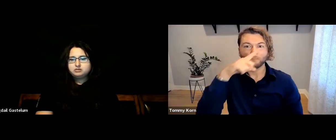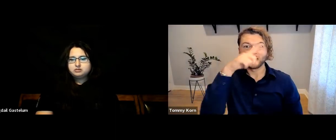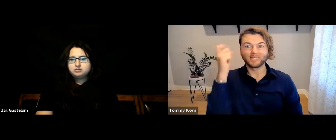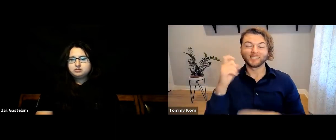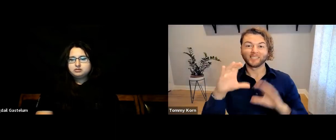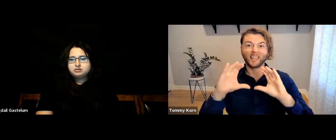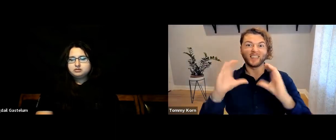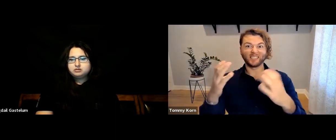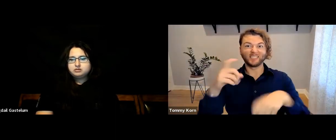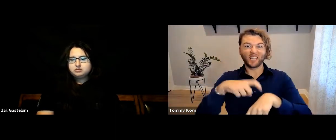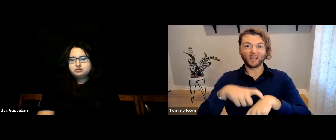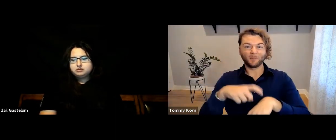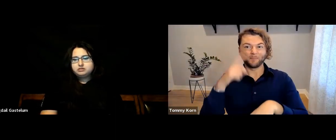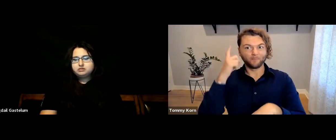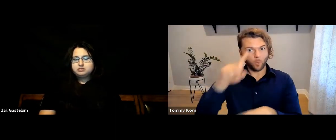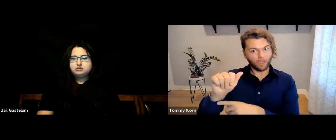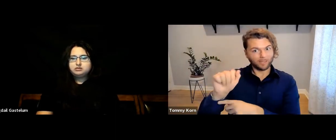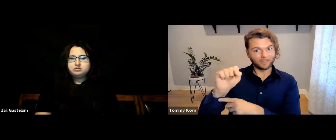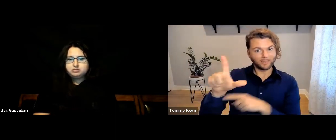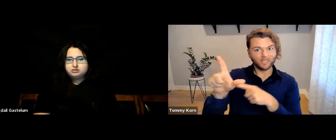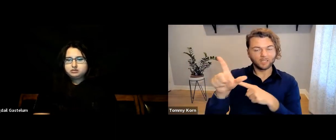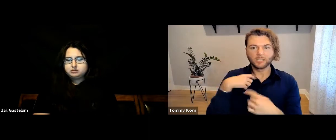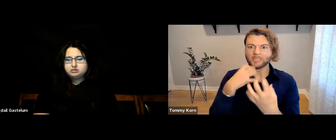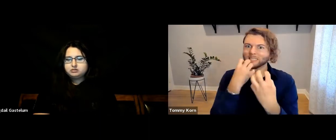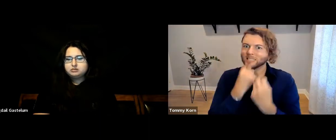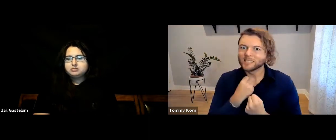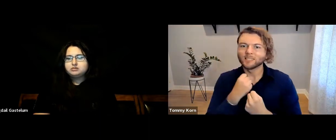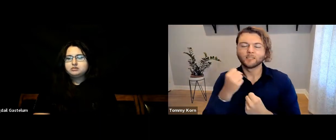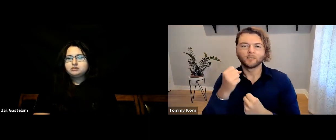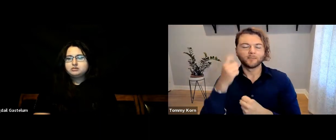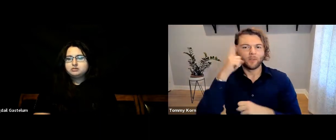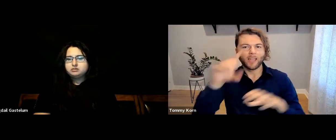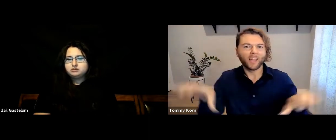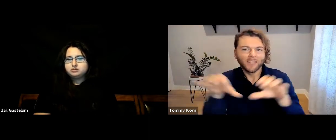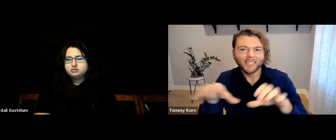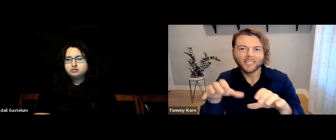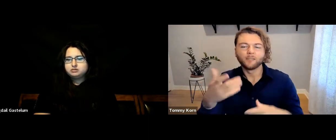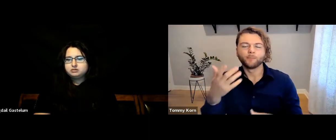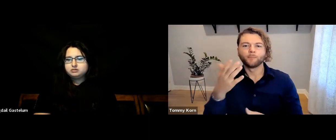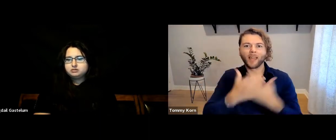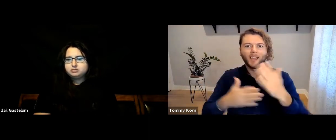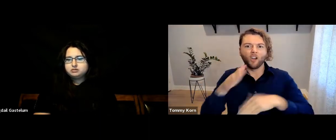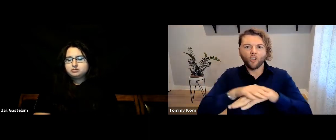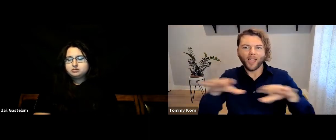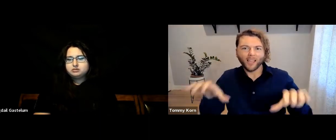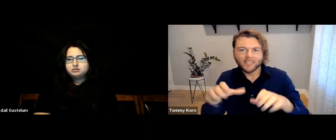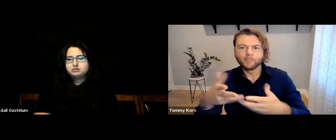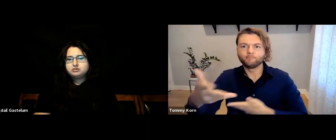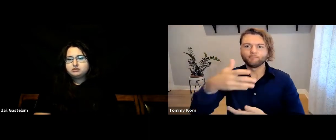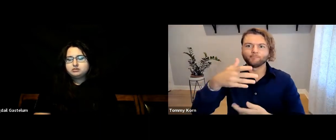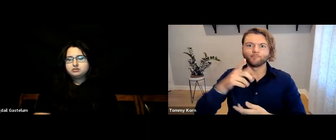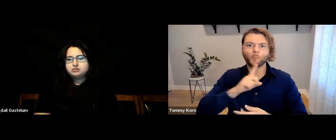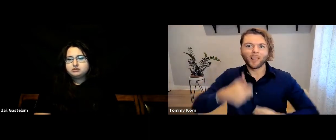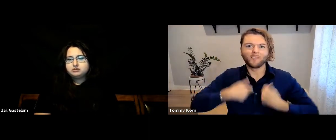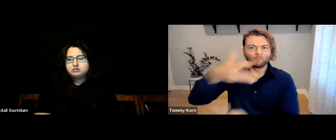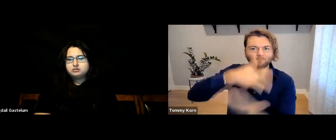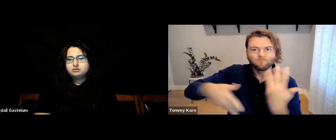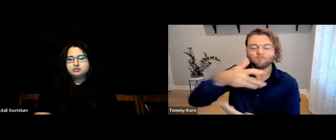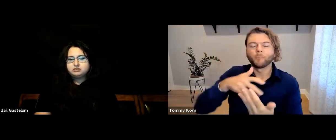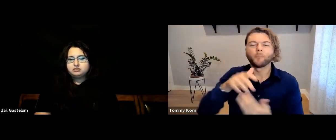Because then I reserve class time for hands-on ASL activities and real-life interactions,